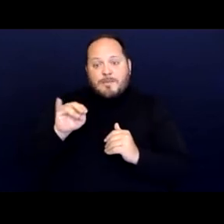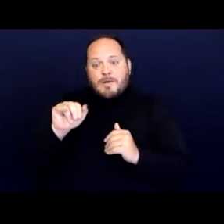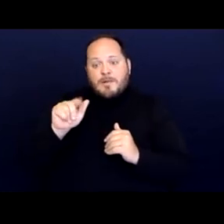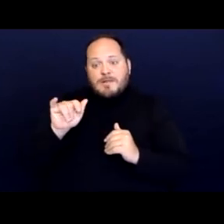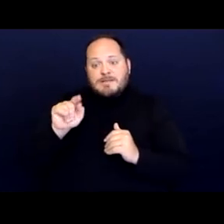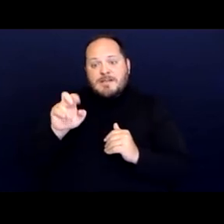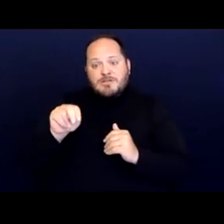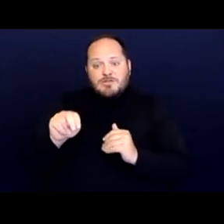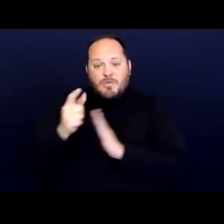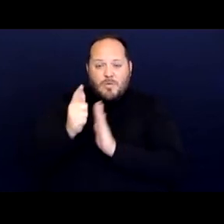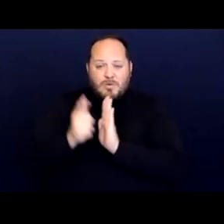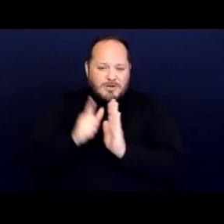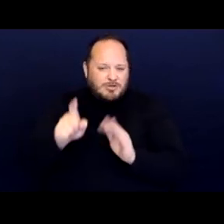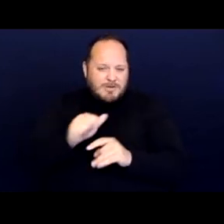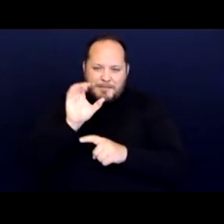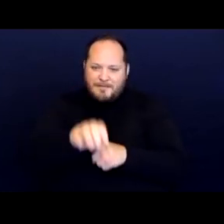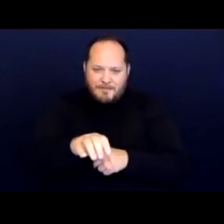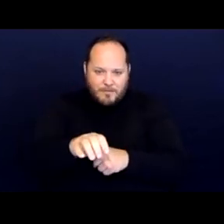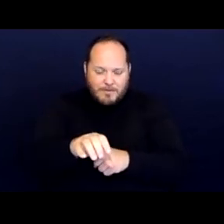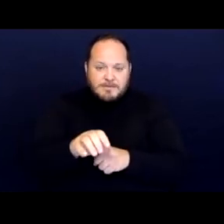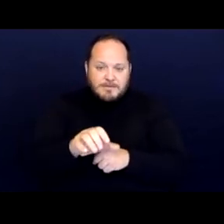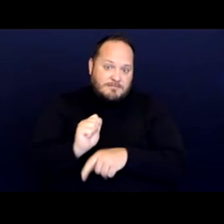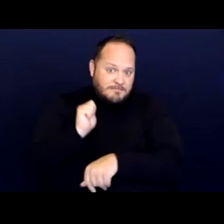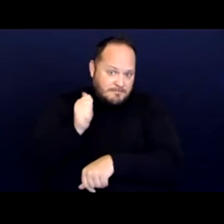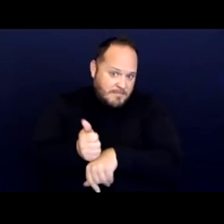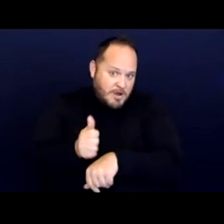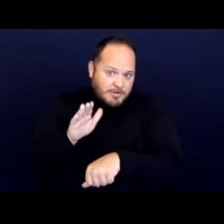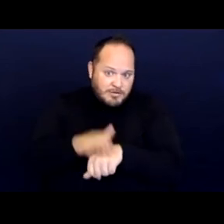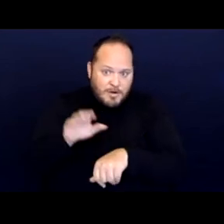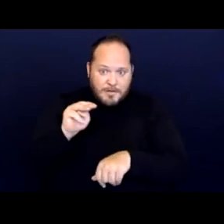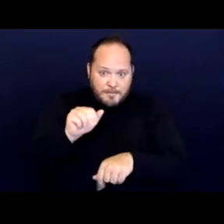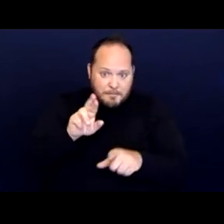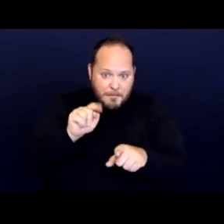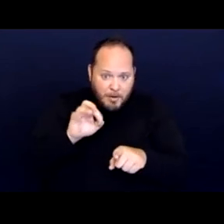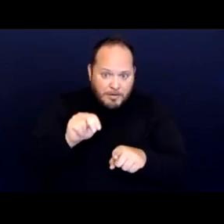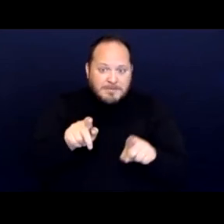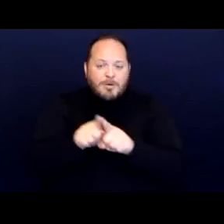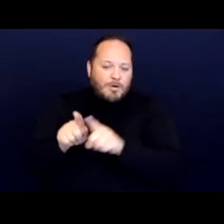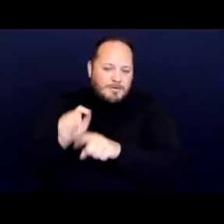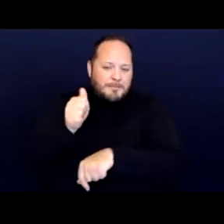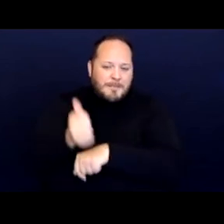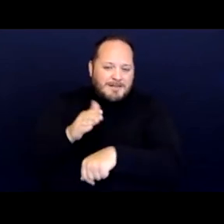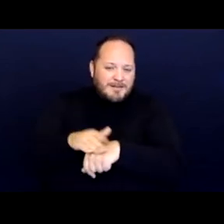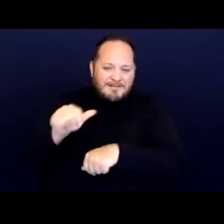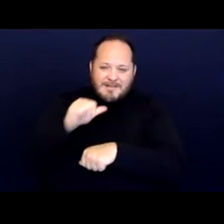should not be enforced based on Martin and based on the unavailability of the shelter.